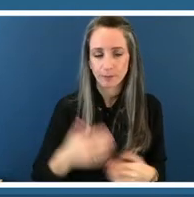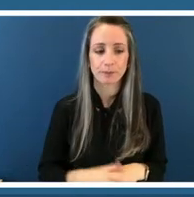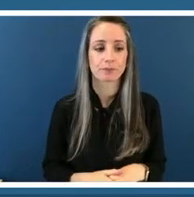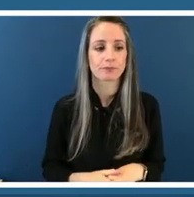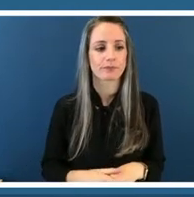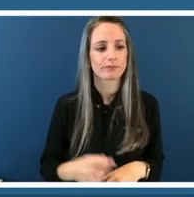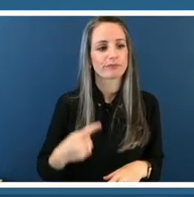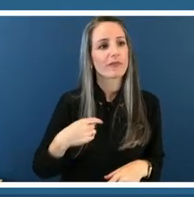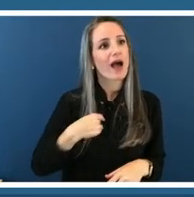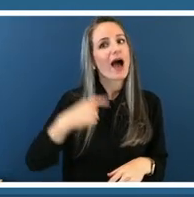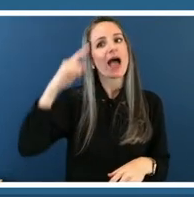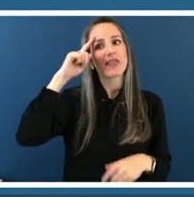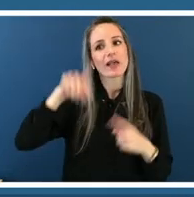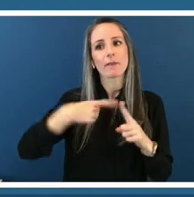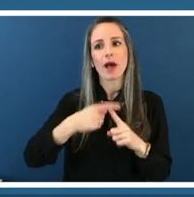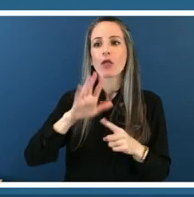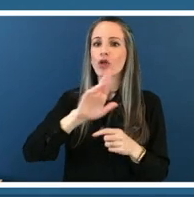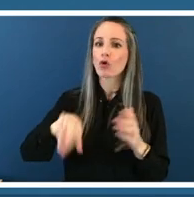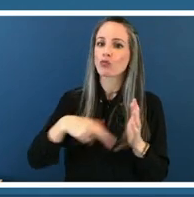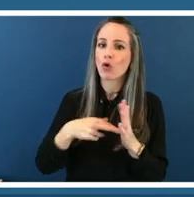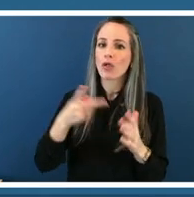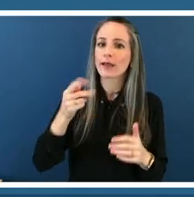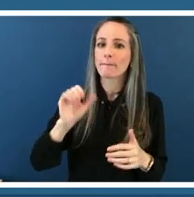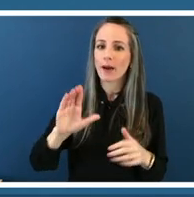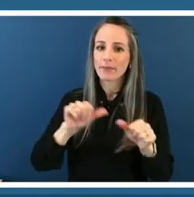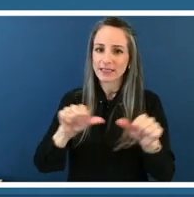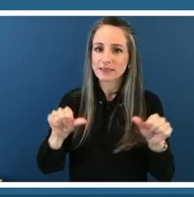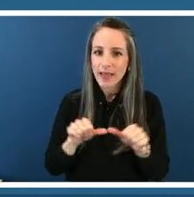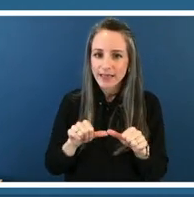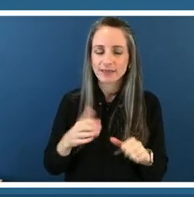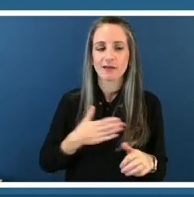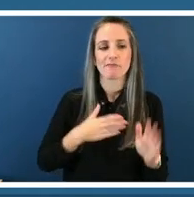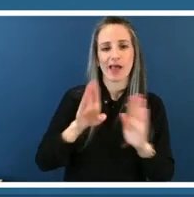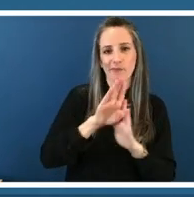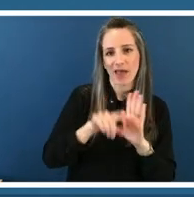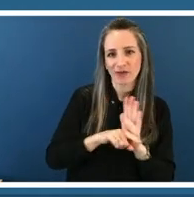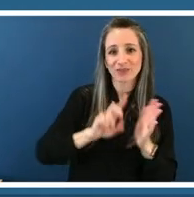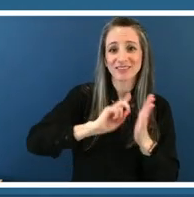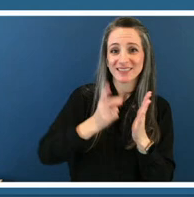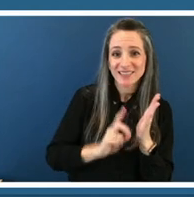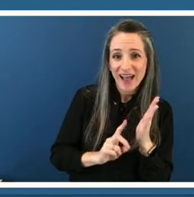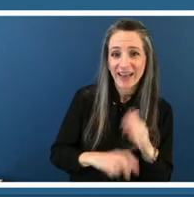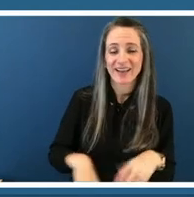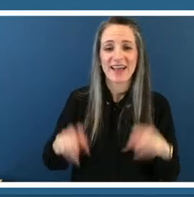um i come from a background in design education so i'm always thinking about